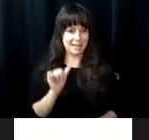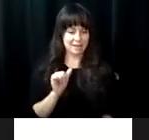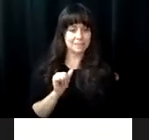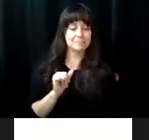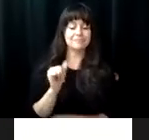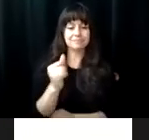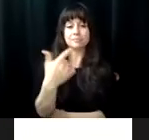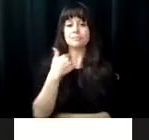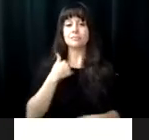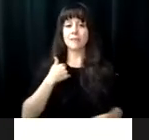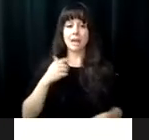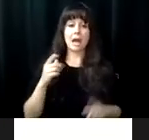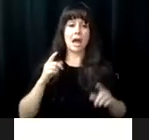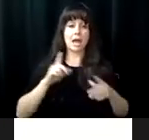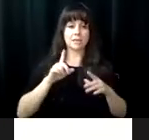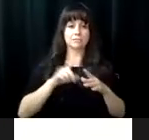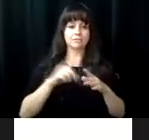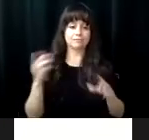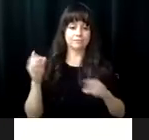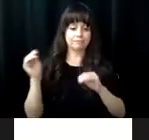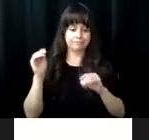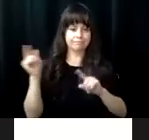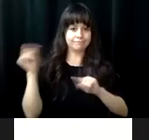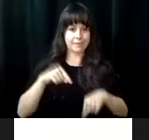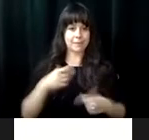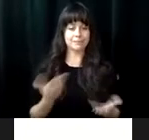you've imagined. >> My name is Cindy, and